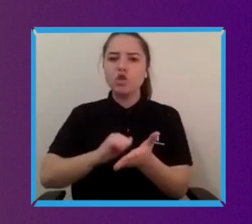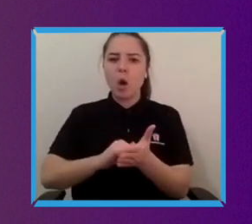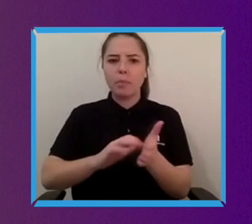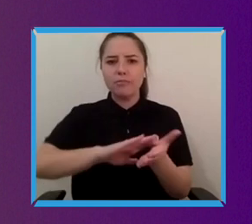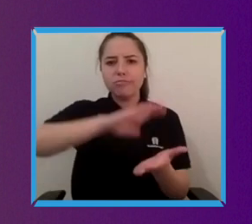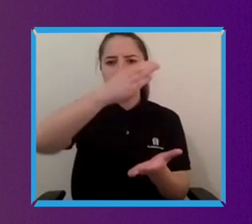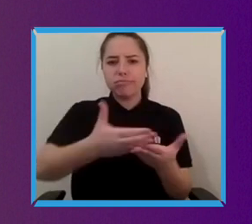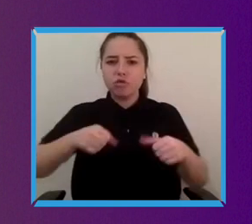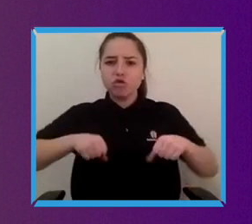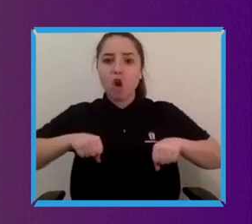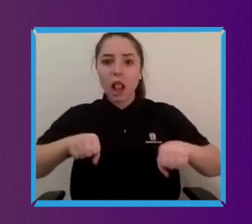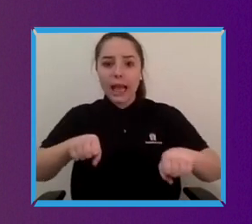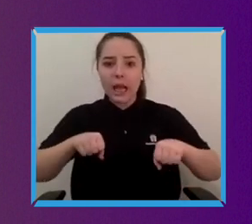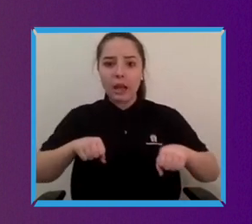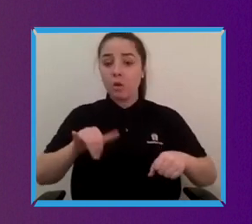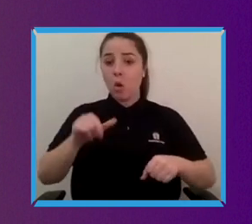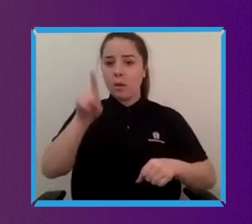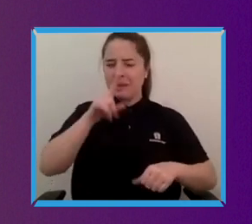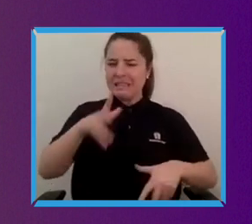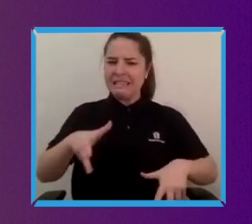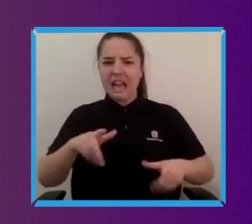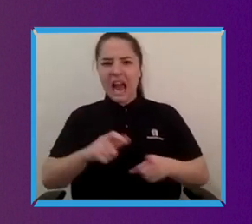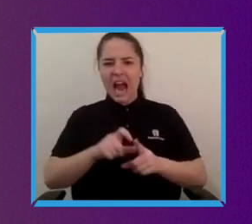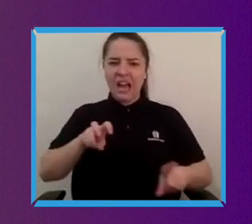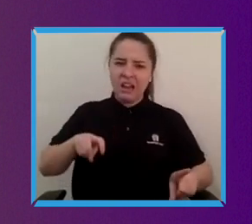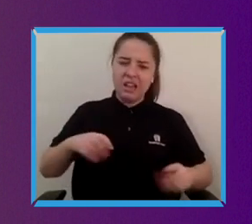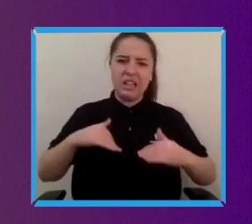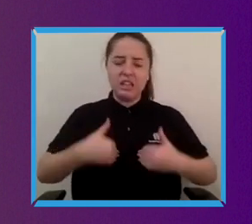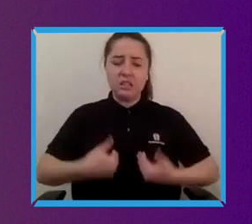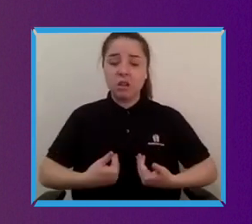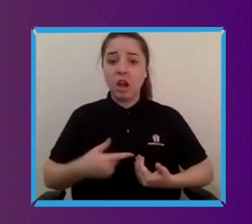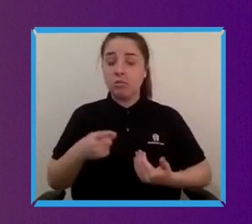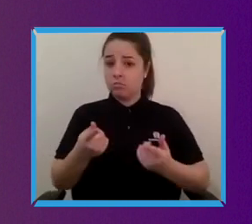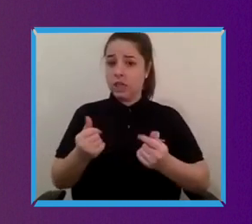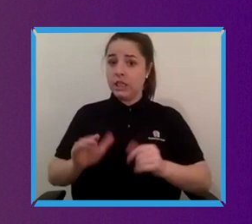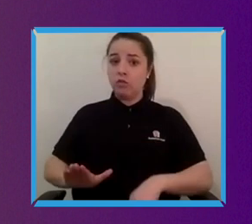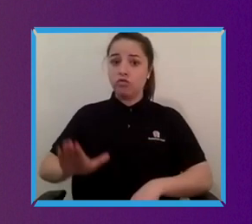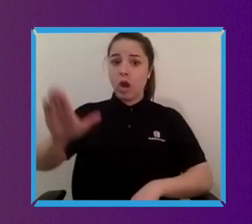who just find going upstairs quite tiring so it solves the problem